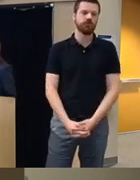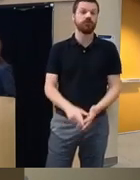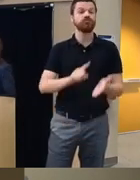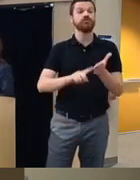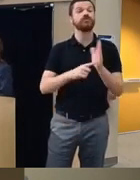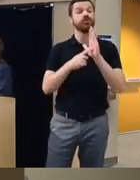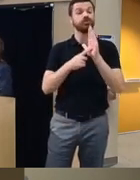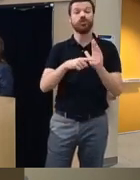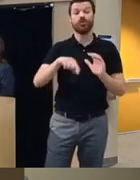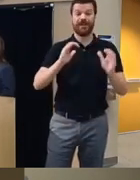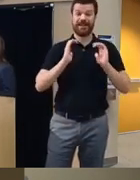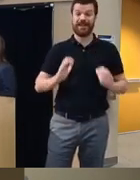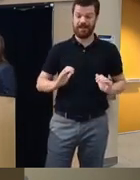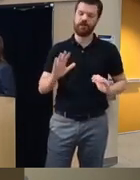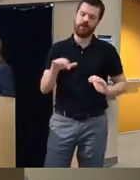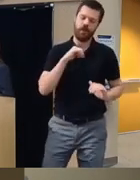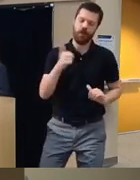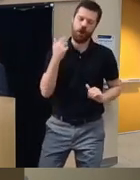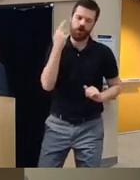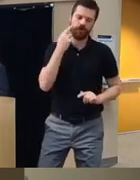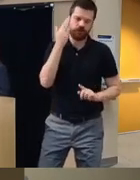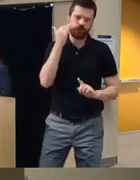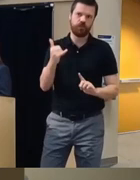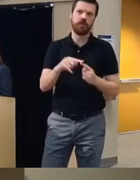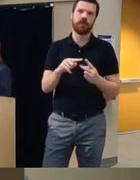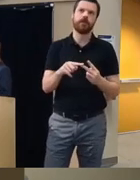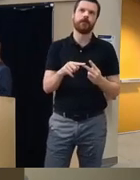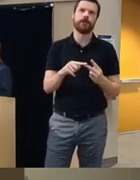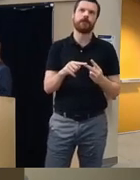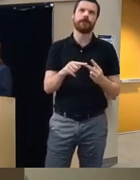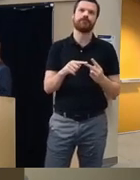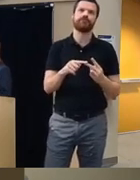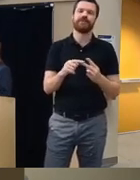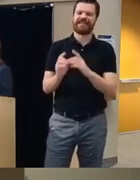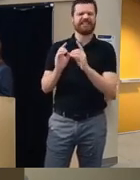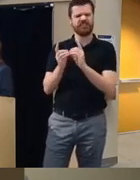clients that another reason why this is um you know the rationale for digital therapy and Y